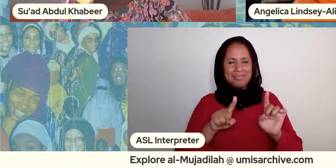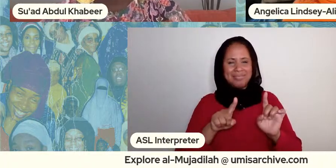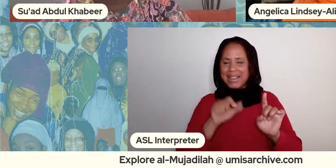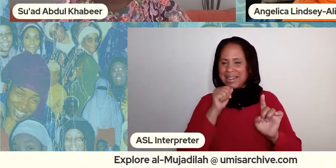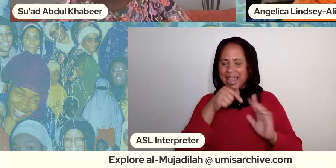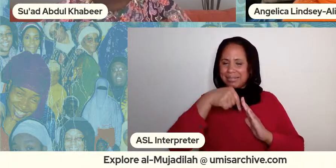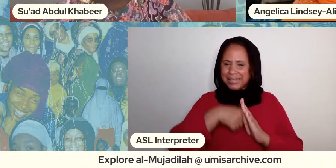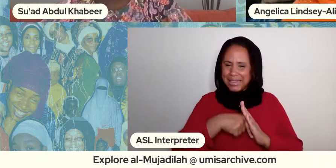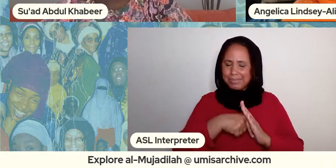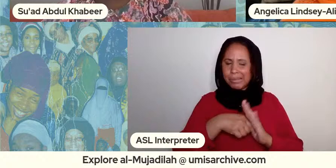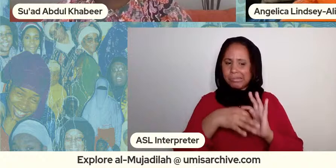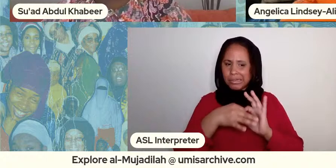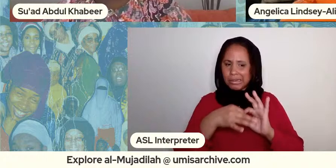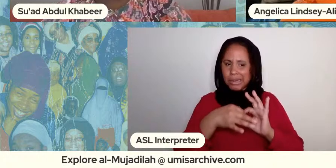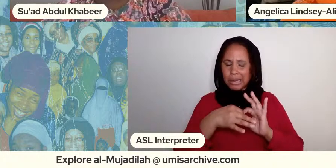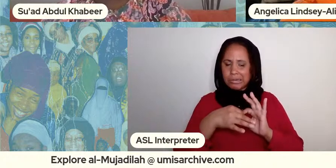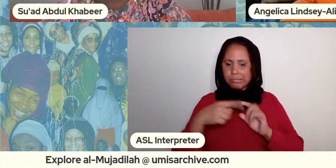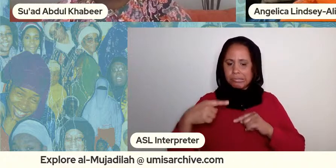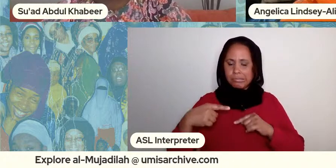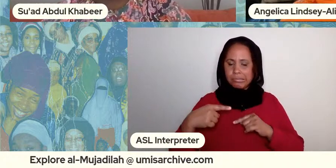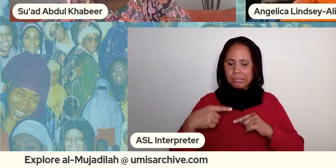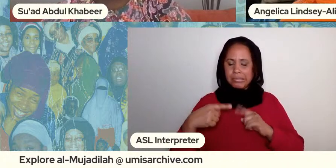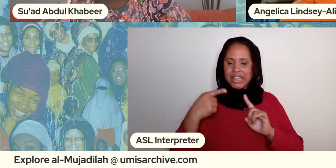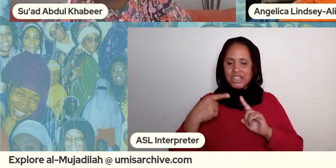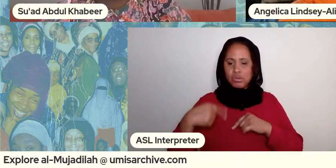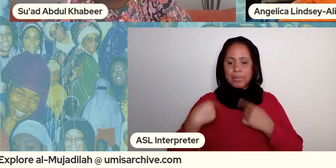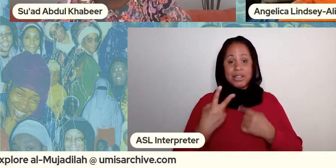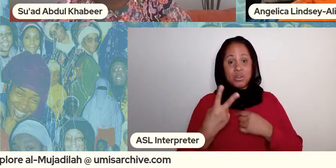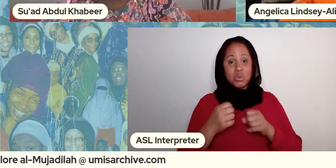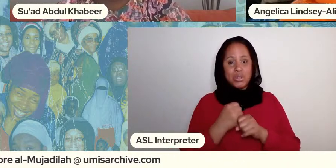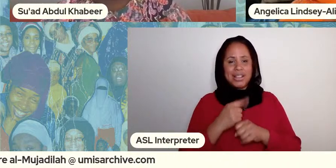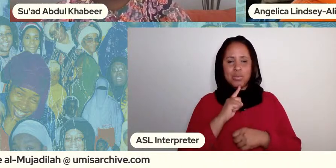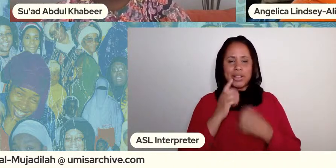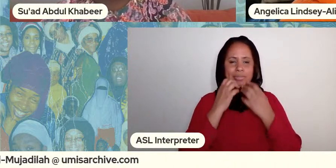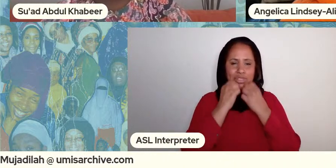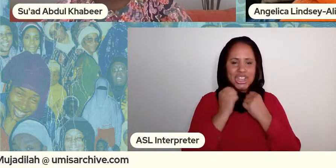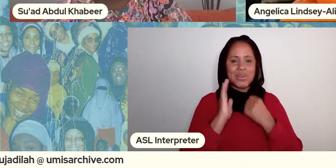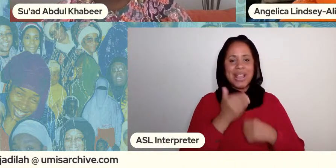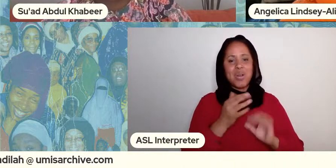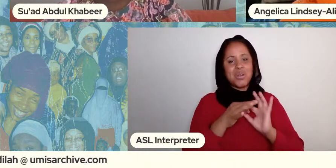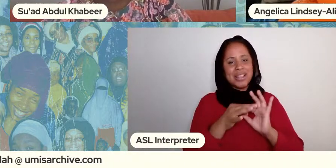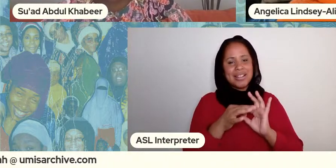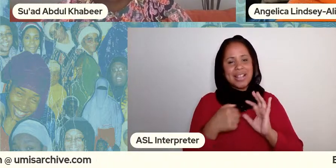a couple of years and i just really cherish um our relationship i think you're absolutely brilliant